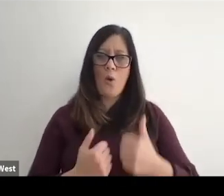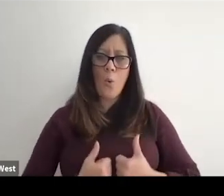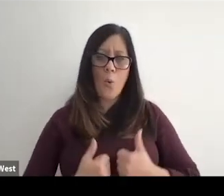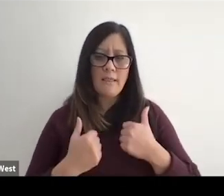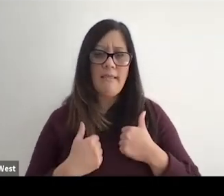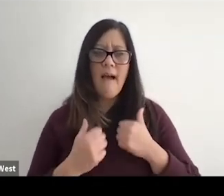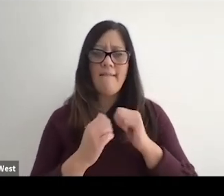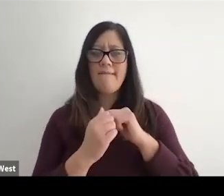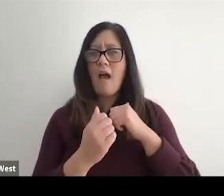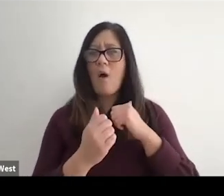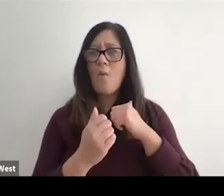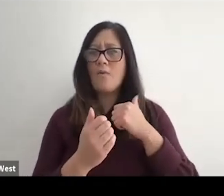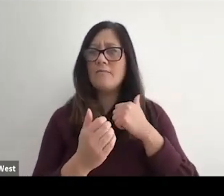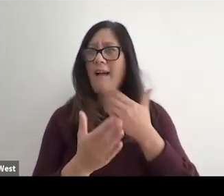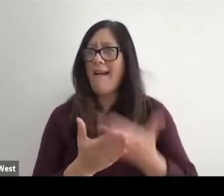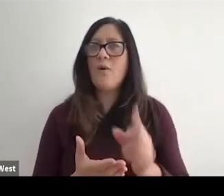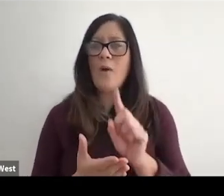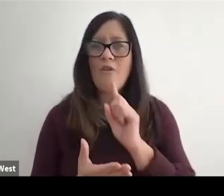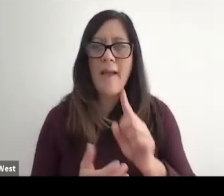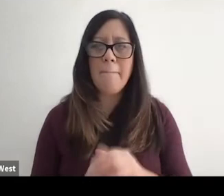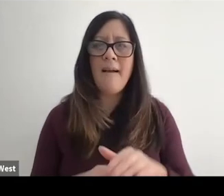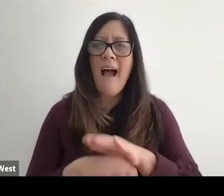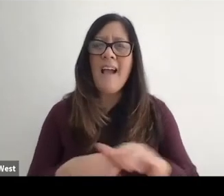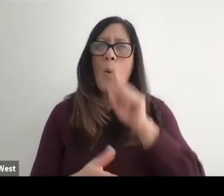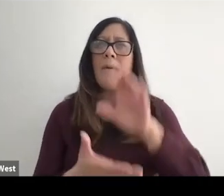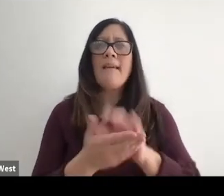I don't believe we overcome the disability. What I do believe we have overcome right